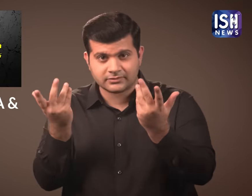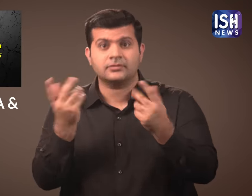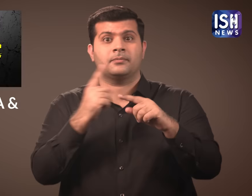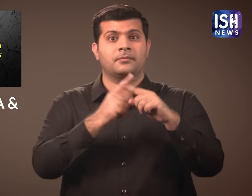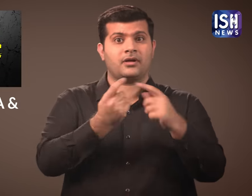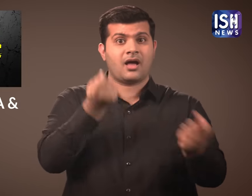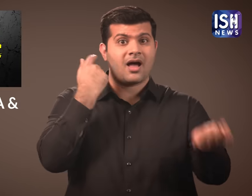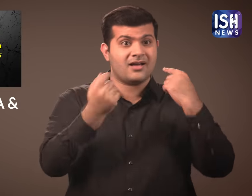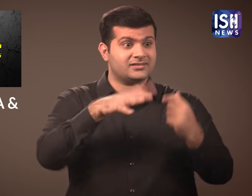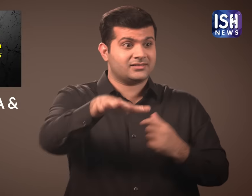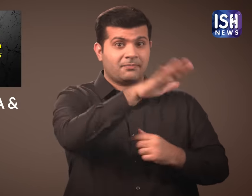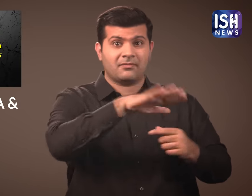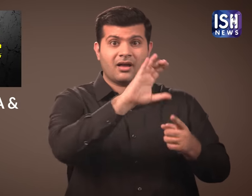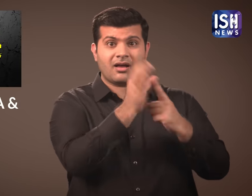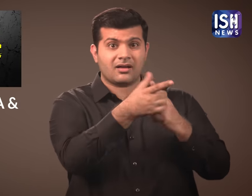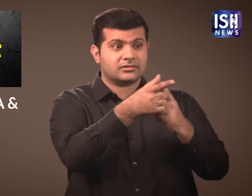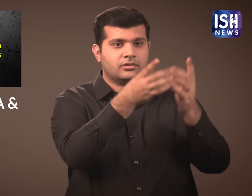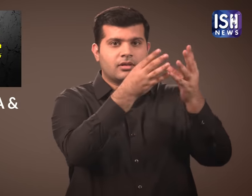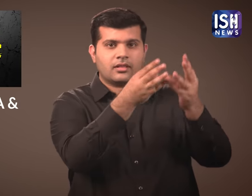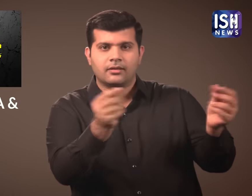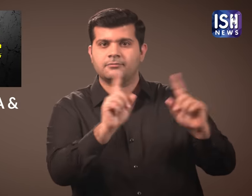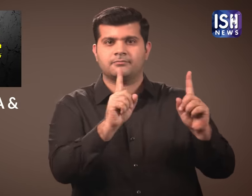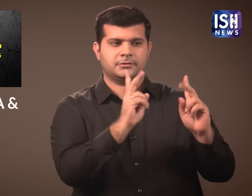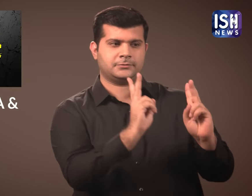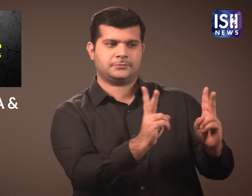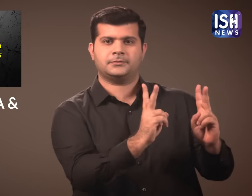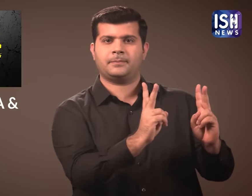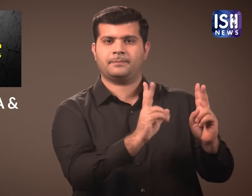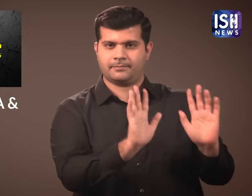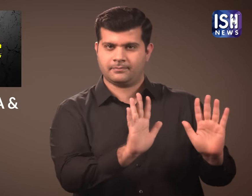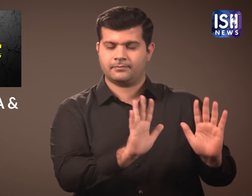to make sure Assam’s culture is protected.